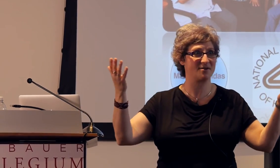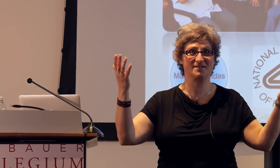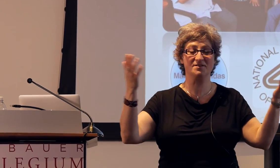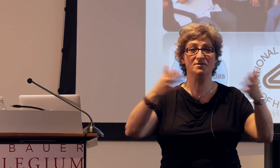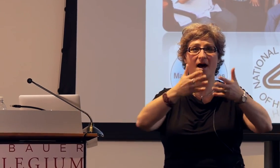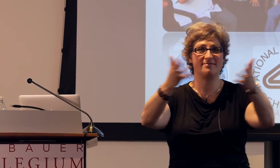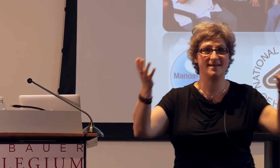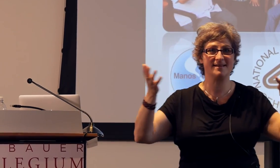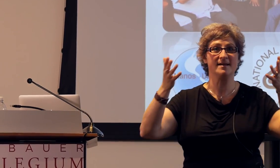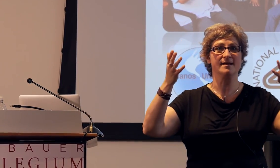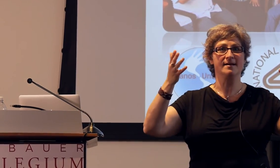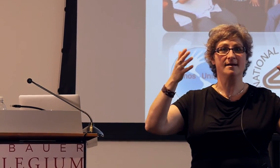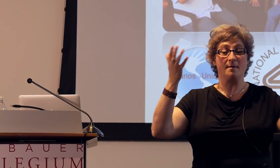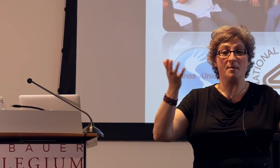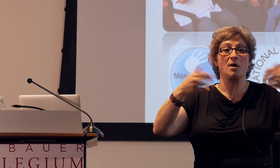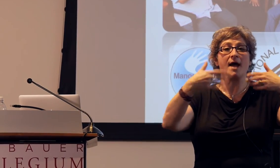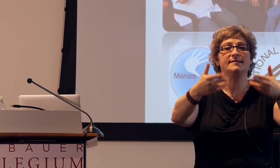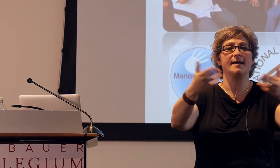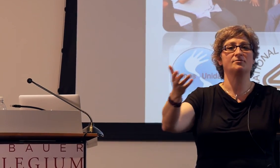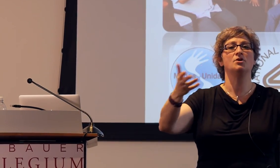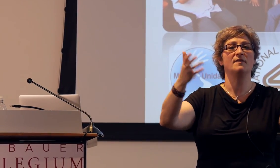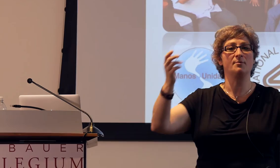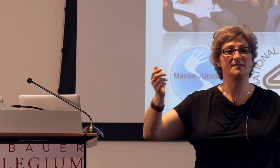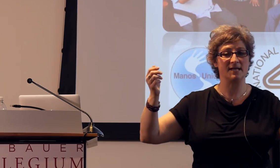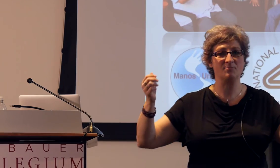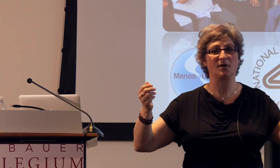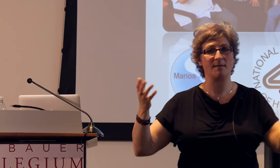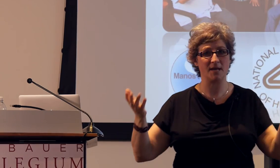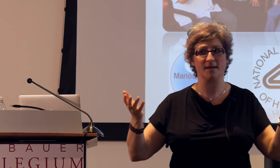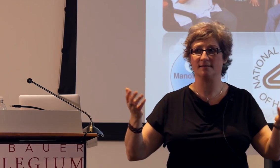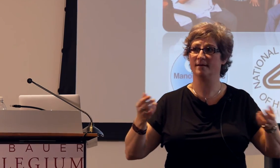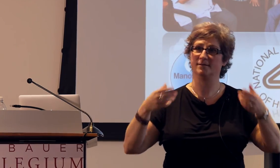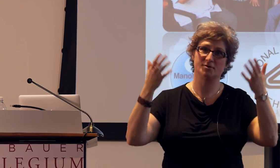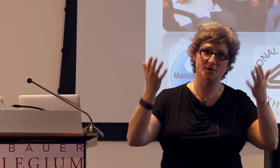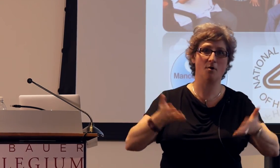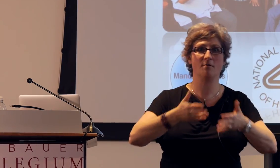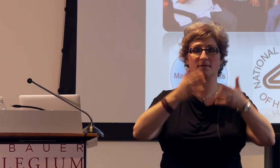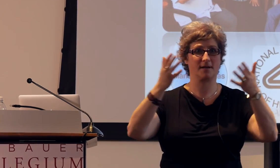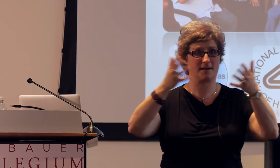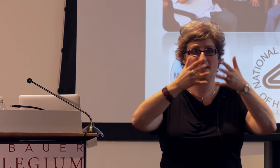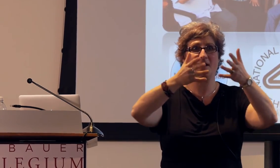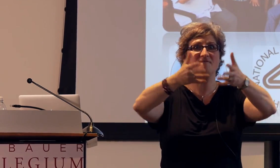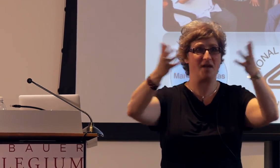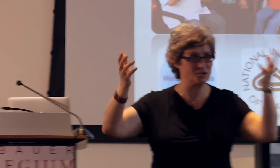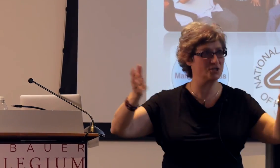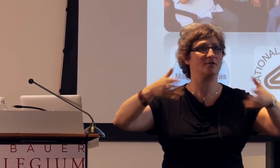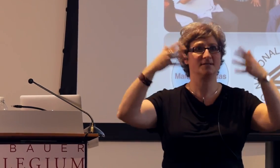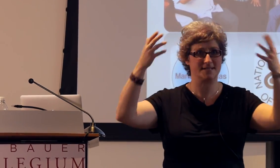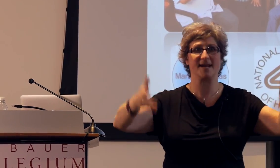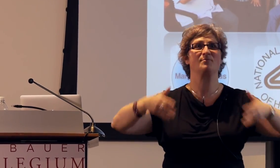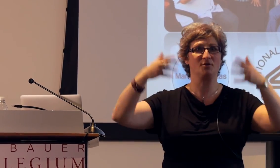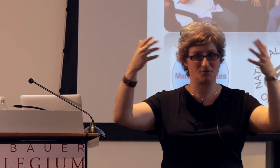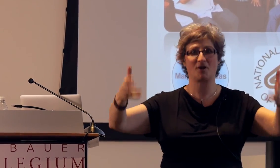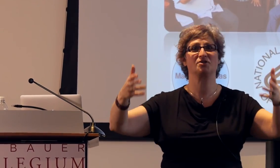there's nothing, when I say there's no linguistic input, I mean there's no conventional stable structure